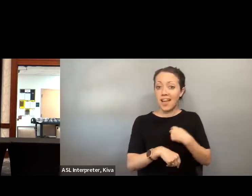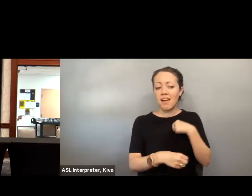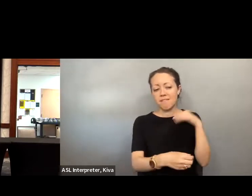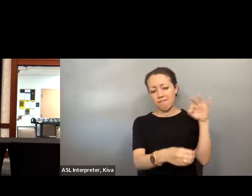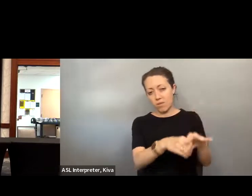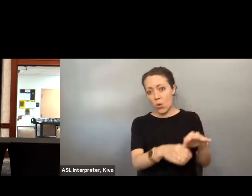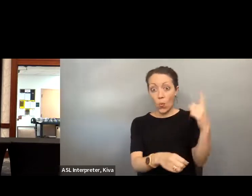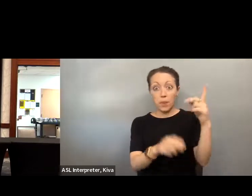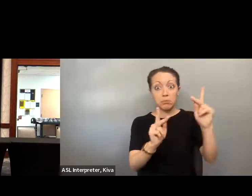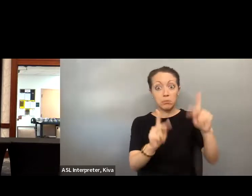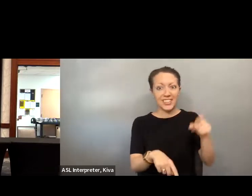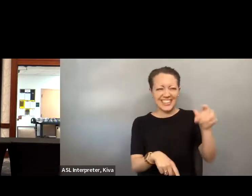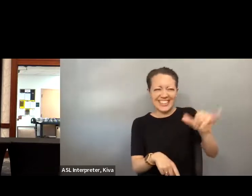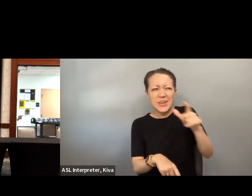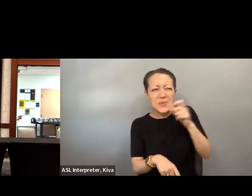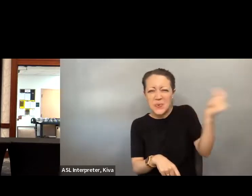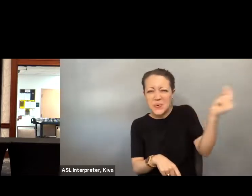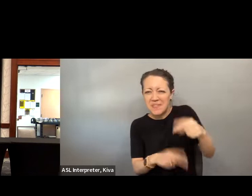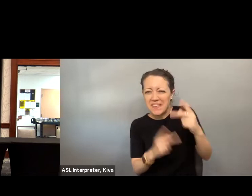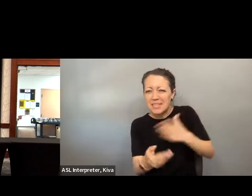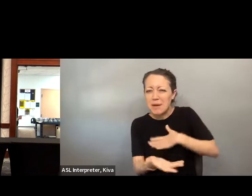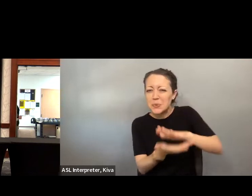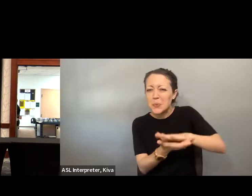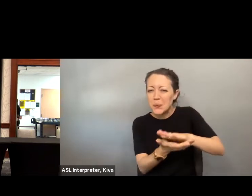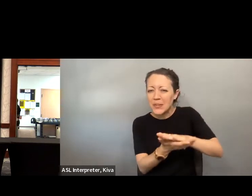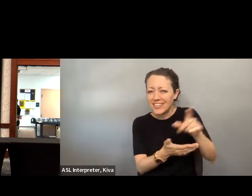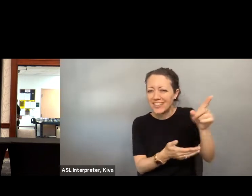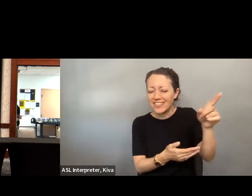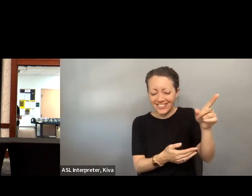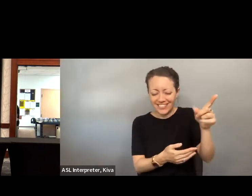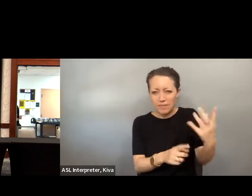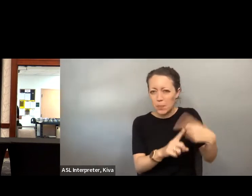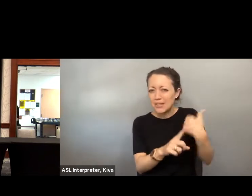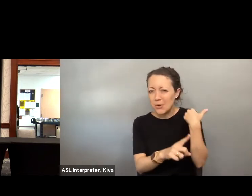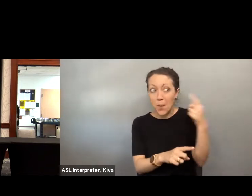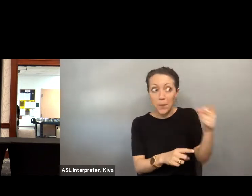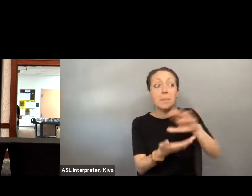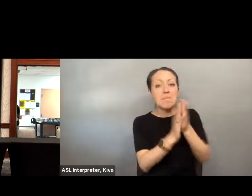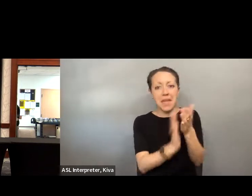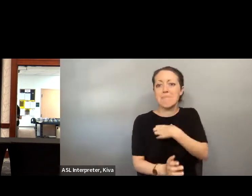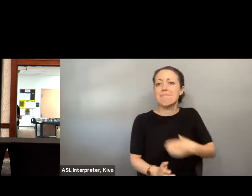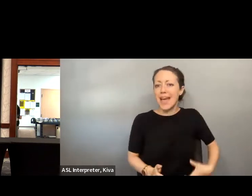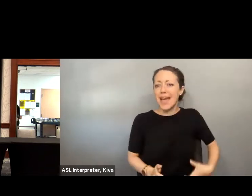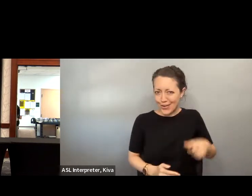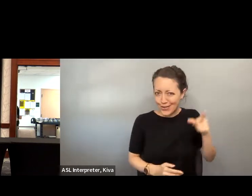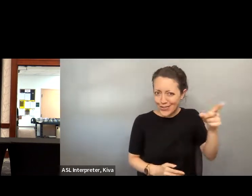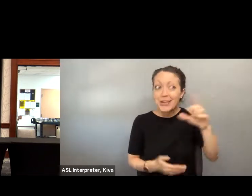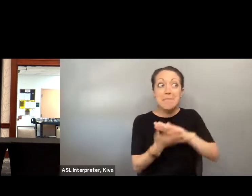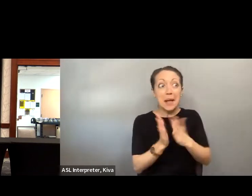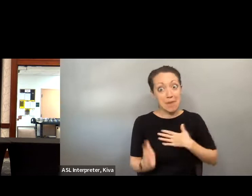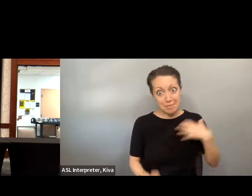Count, brace the ladder. One of the votes I would cast on that May morning was for the young leader, who had visited my Us. the votes I would cast on that May morning was for the young leader who had visited my U.S. government some months before.